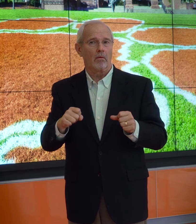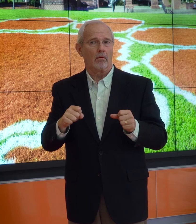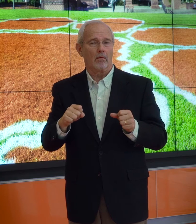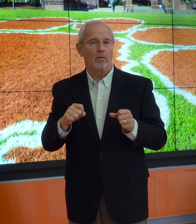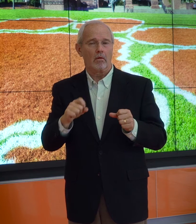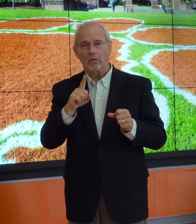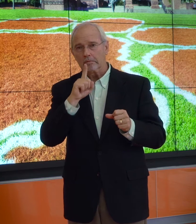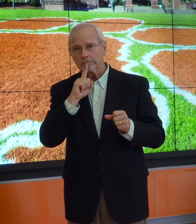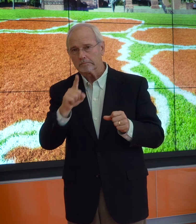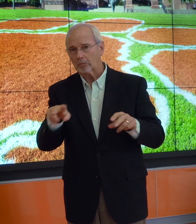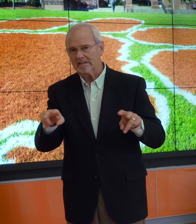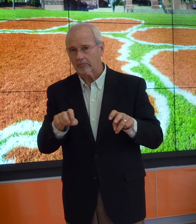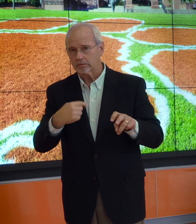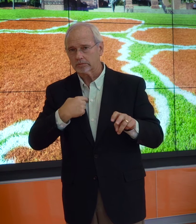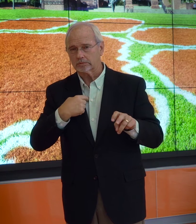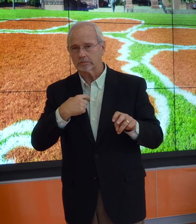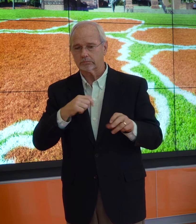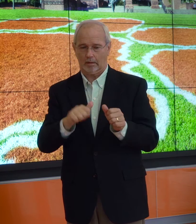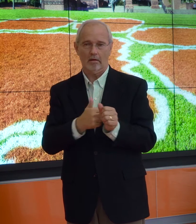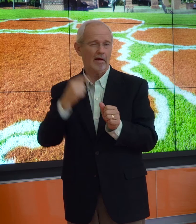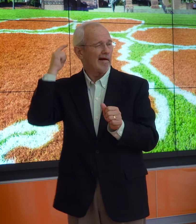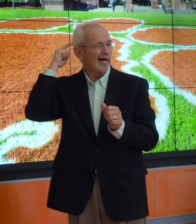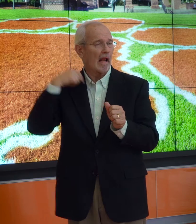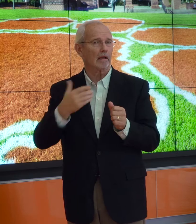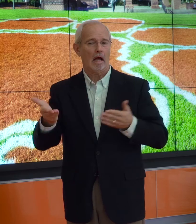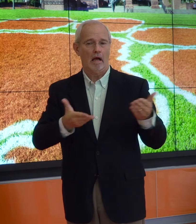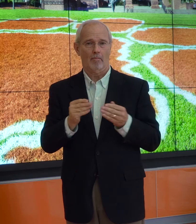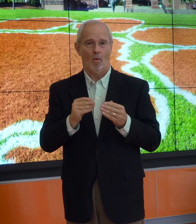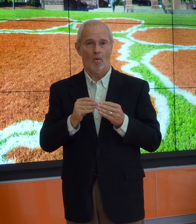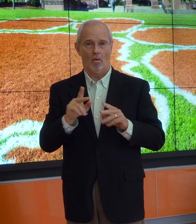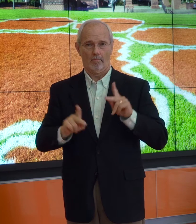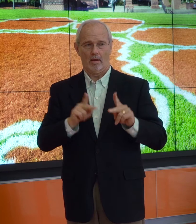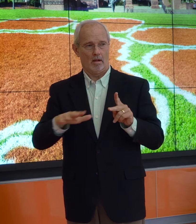Really... I was selfish. I thought I could hire people